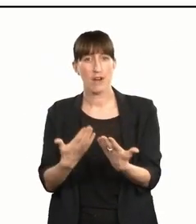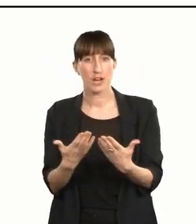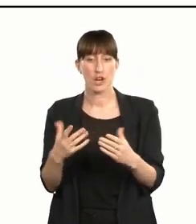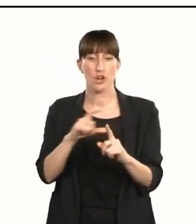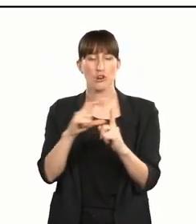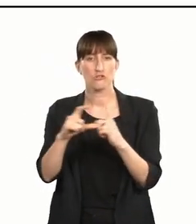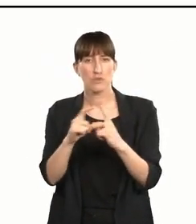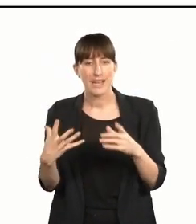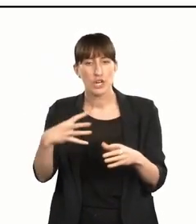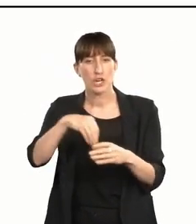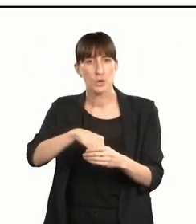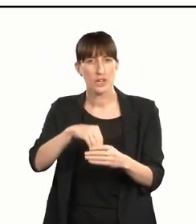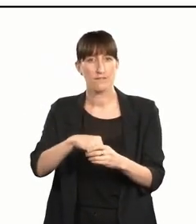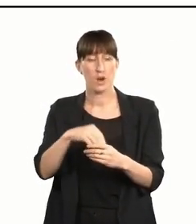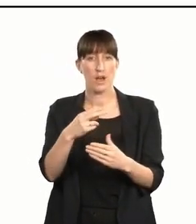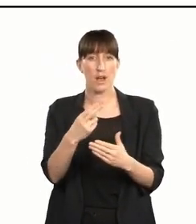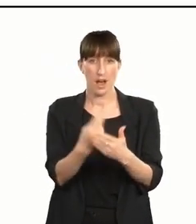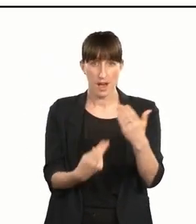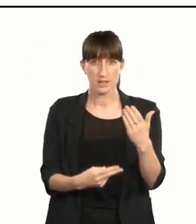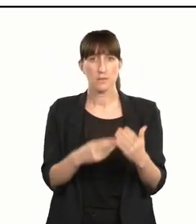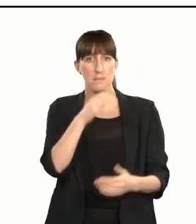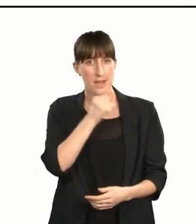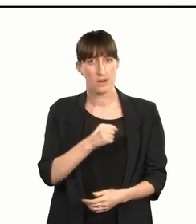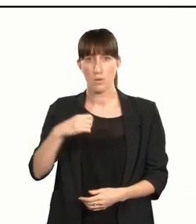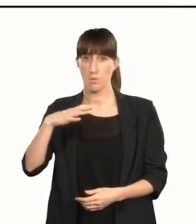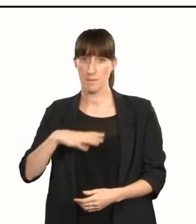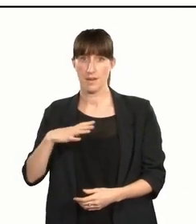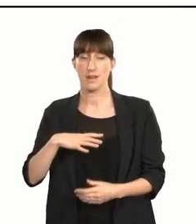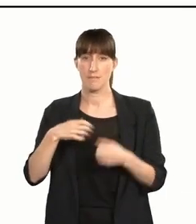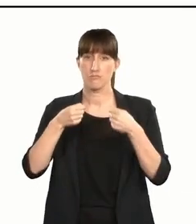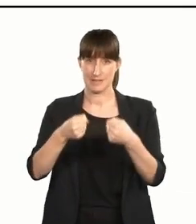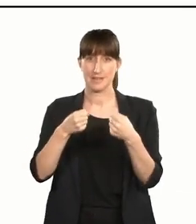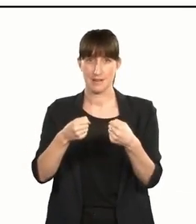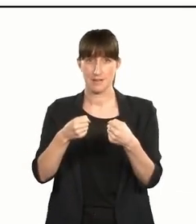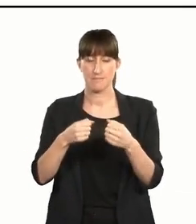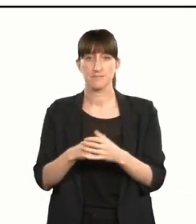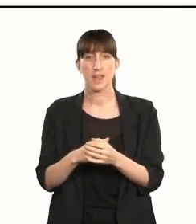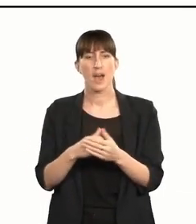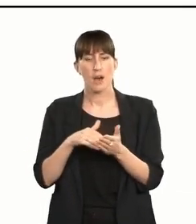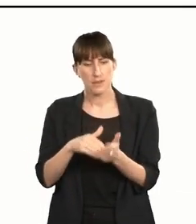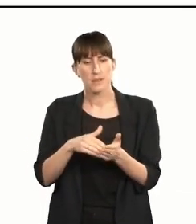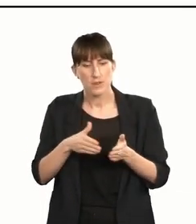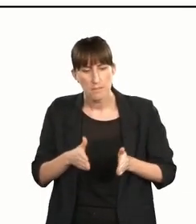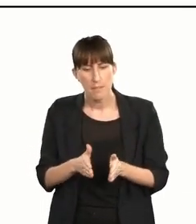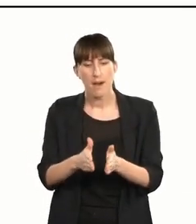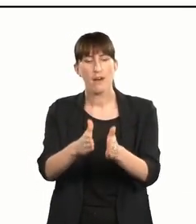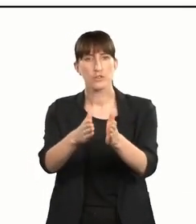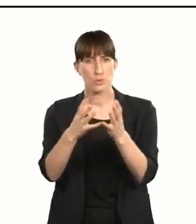and diversity through the arts for men and women in prison, providing them a pathway to rehabilitation.